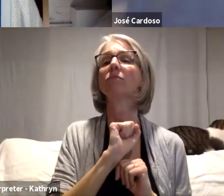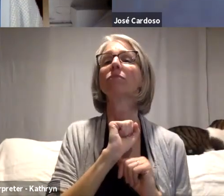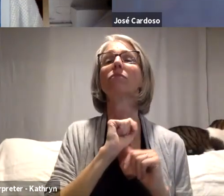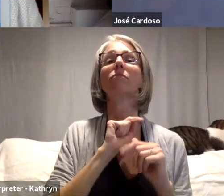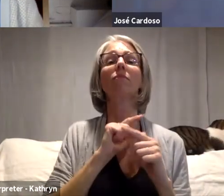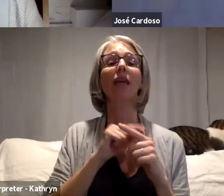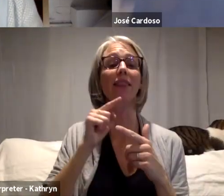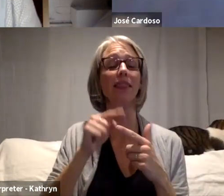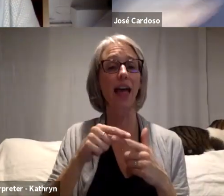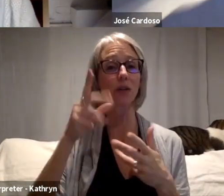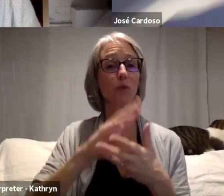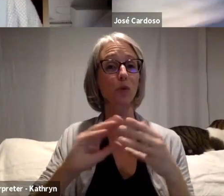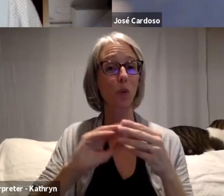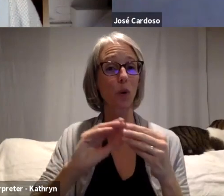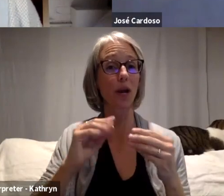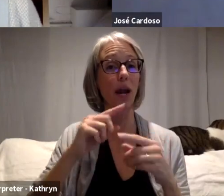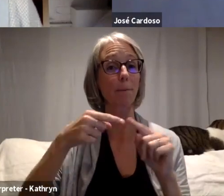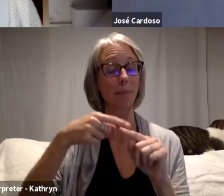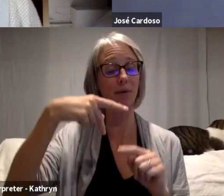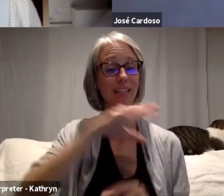So I wanted to extend it as much as I could,